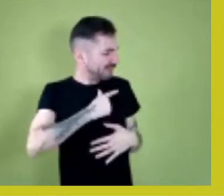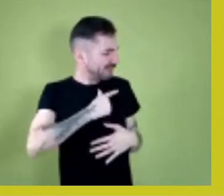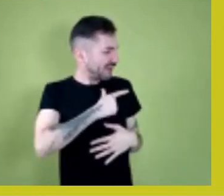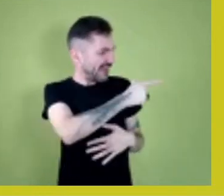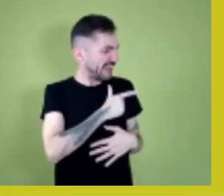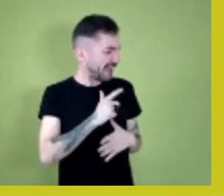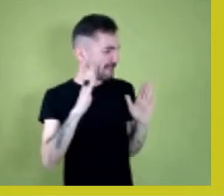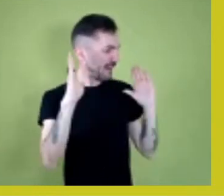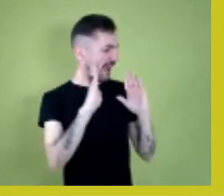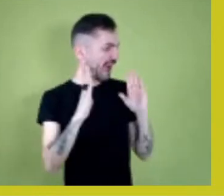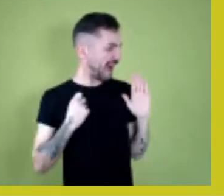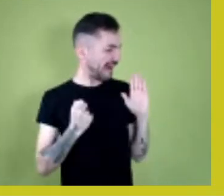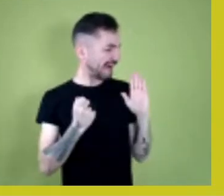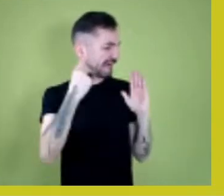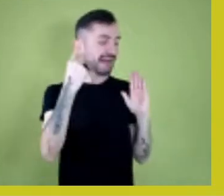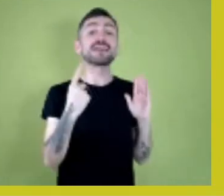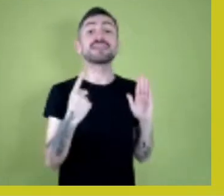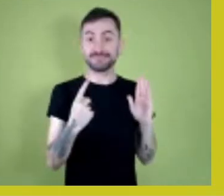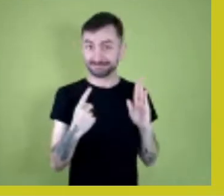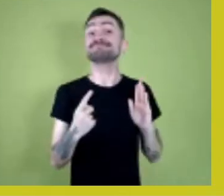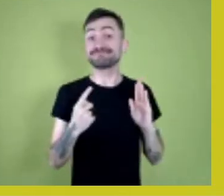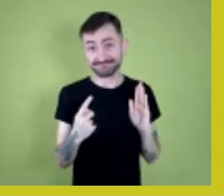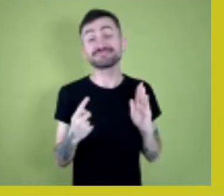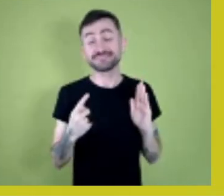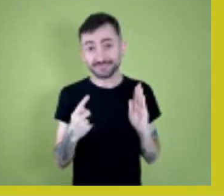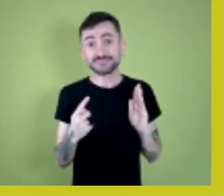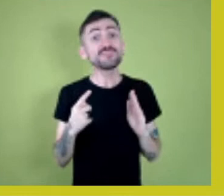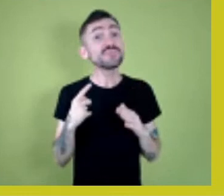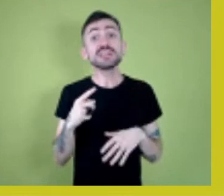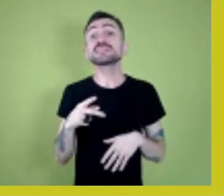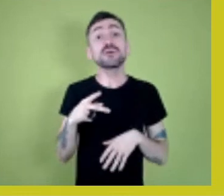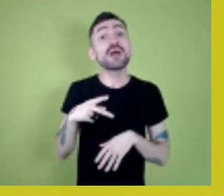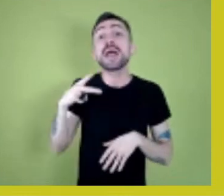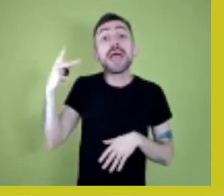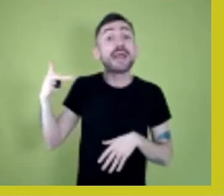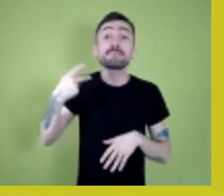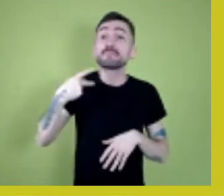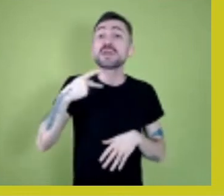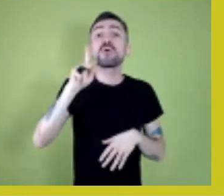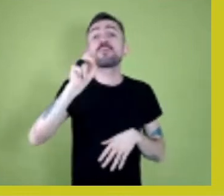That was the standard of beauty for my people and I didn’t fit in.